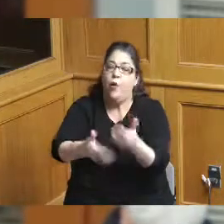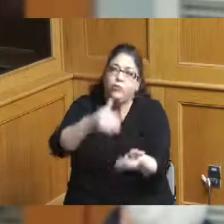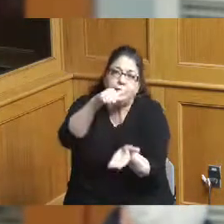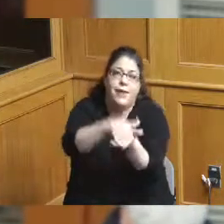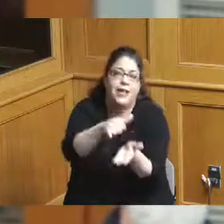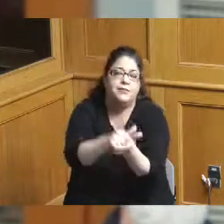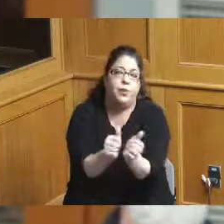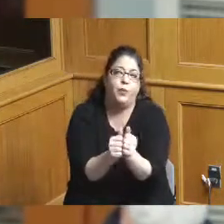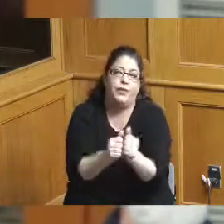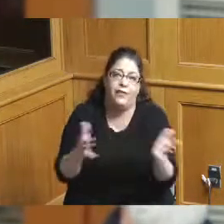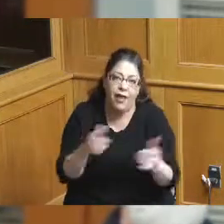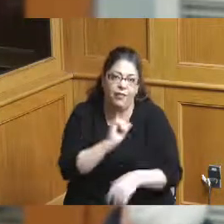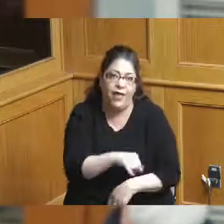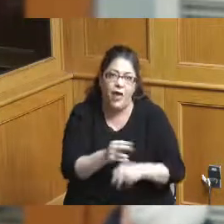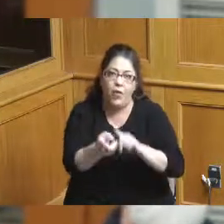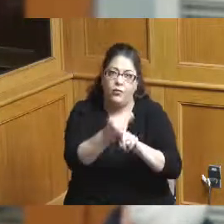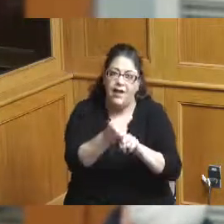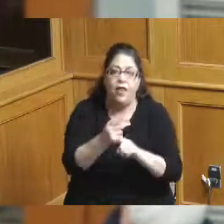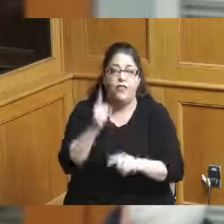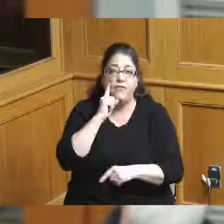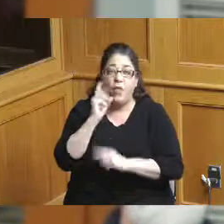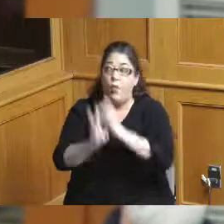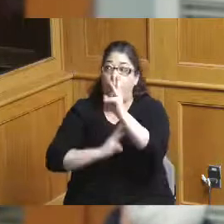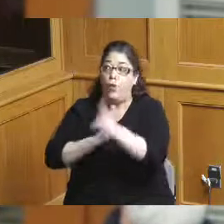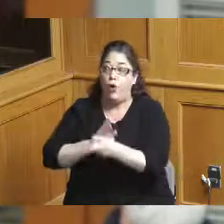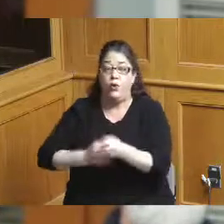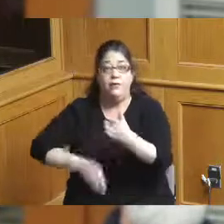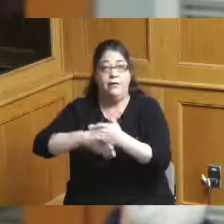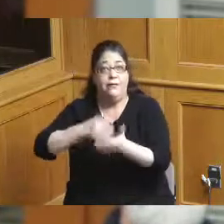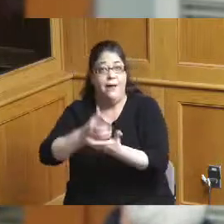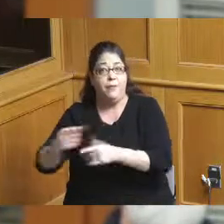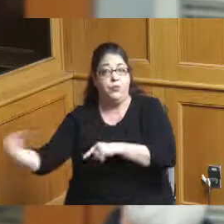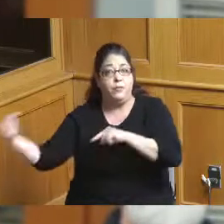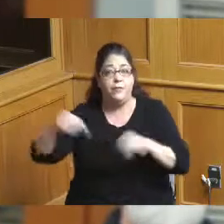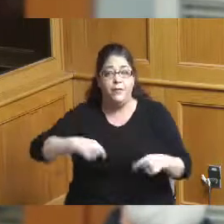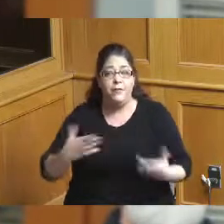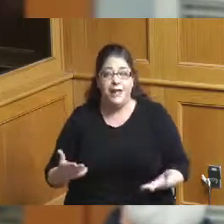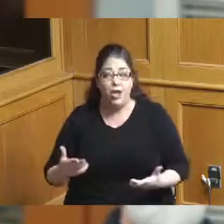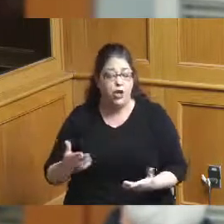and that is the single biggest tourism event it would be in the history of our city the